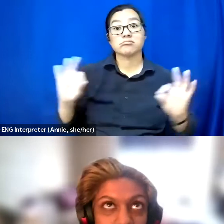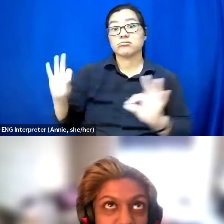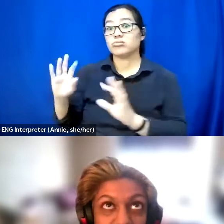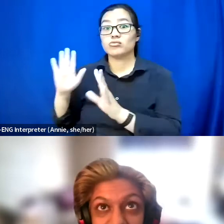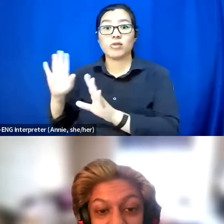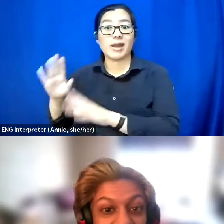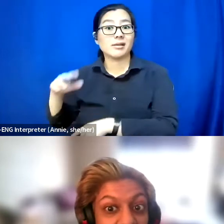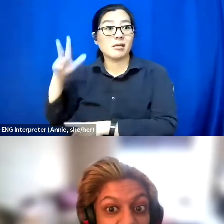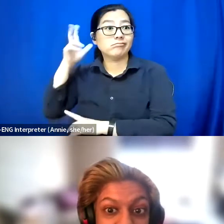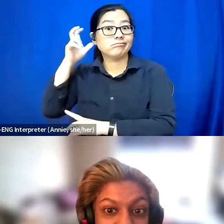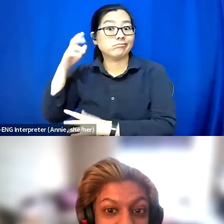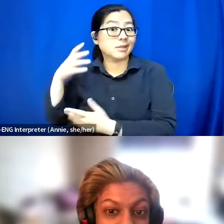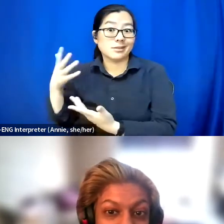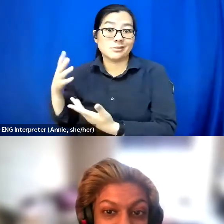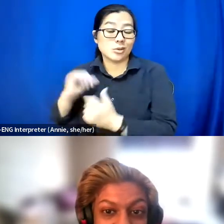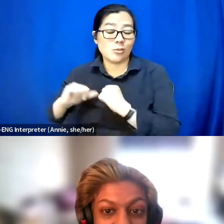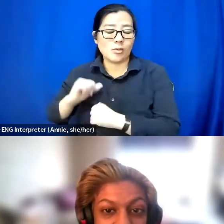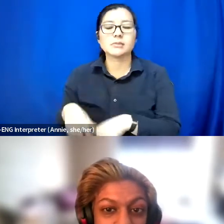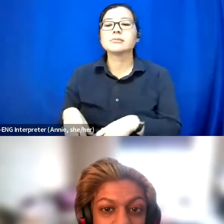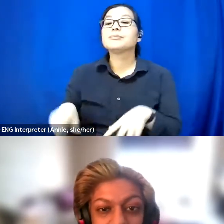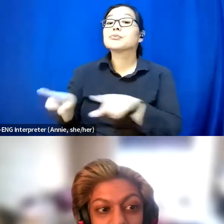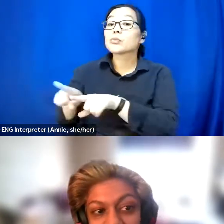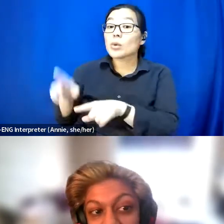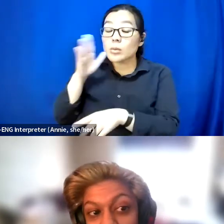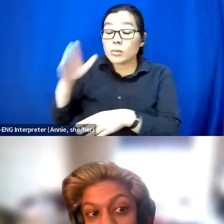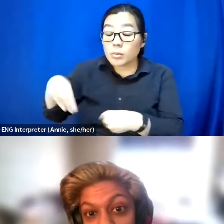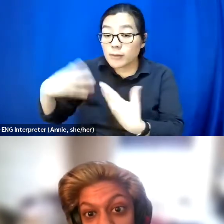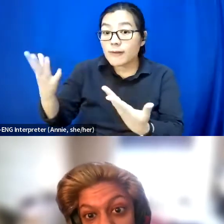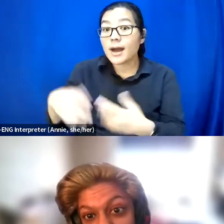But also like interviews with the artists with our blind and low-vision hosts.